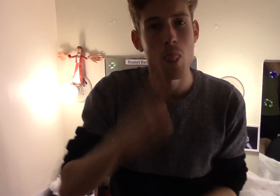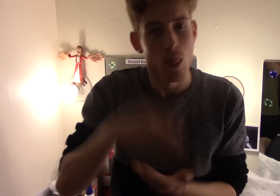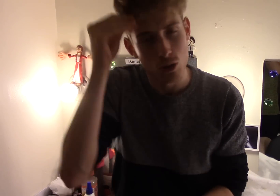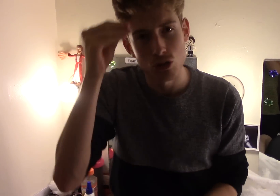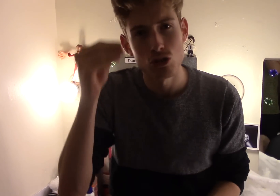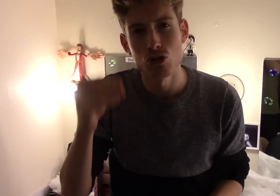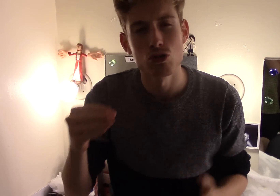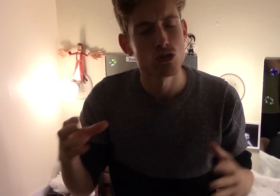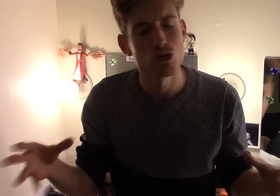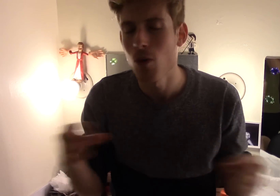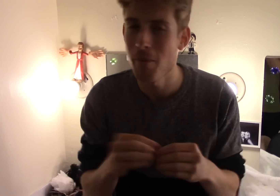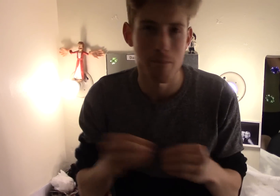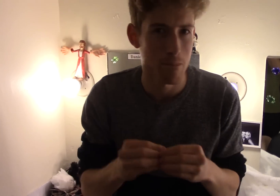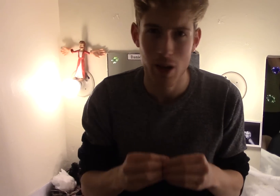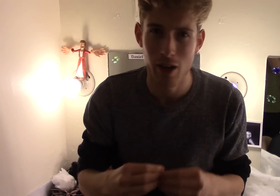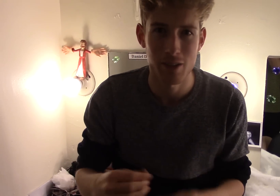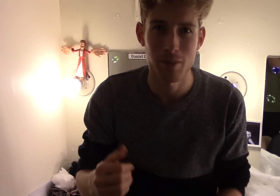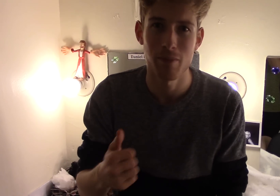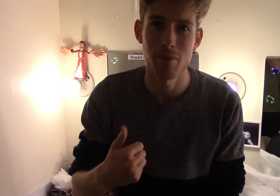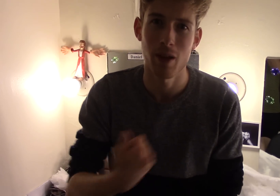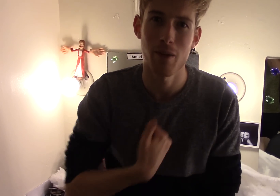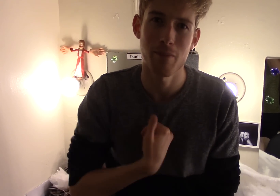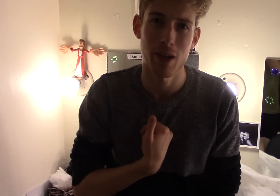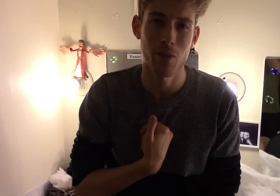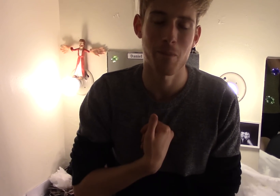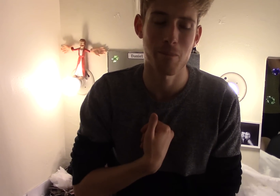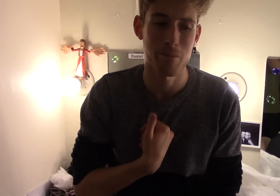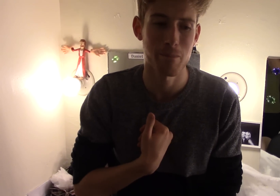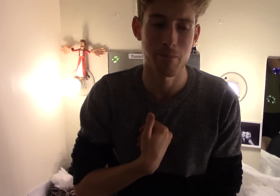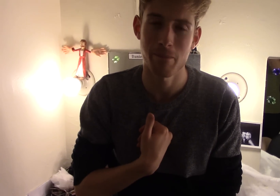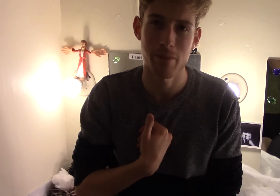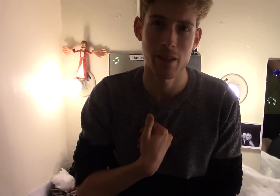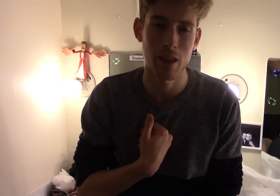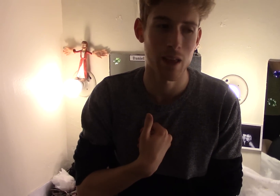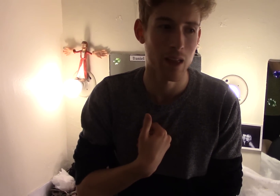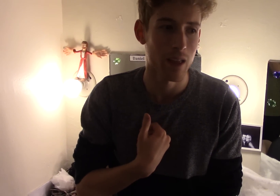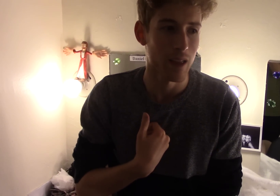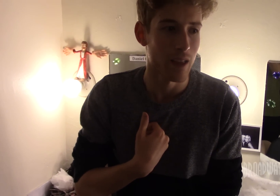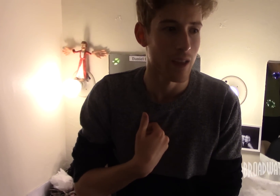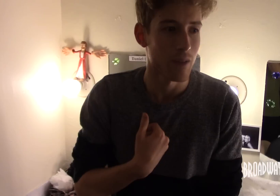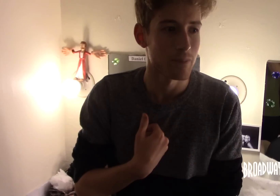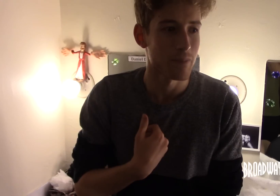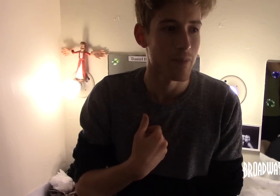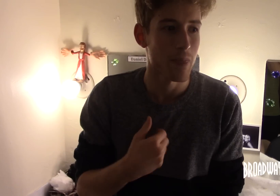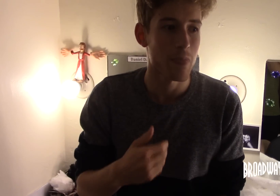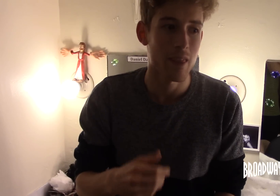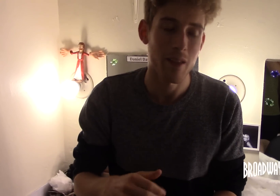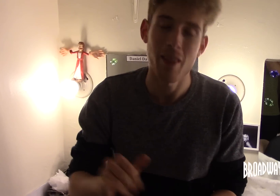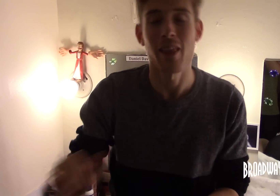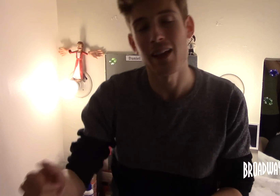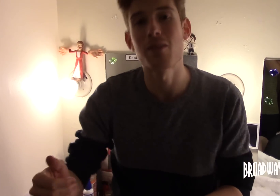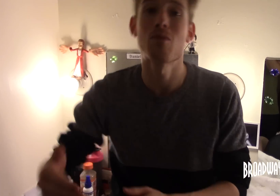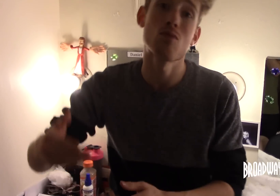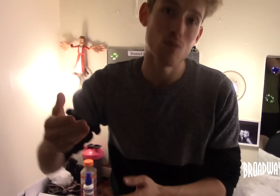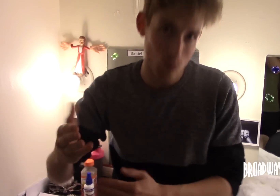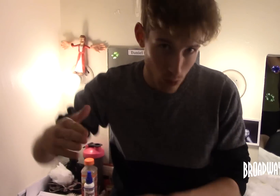I've learned so much more about myself, than previously